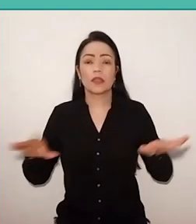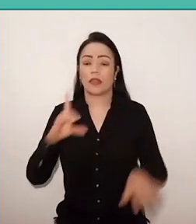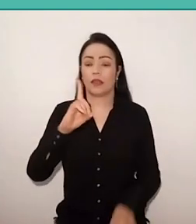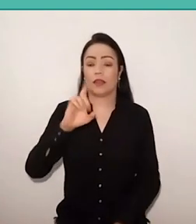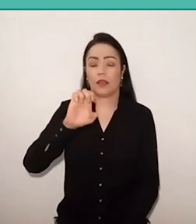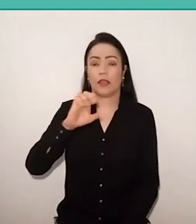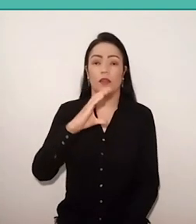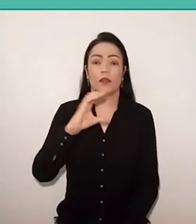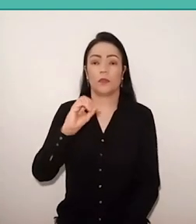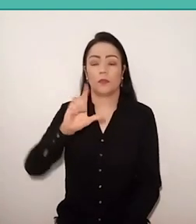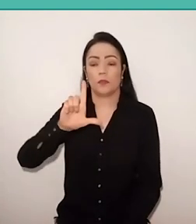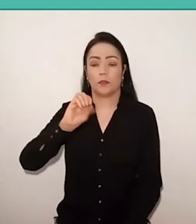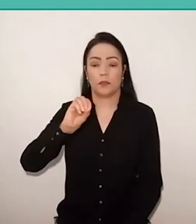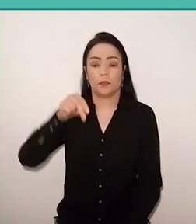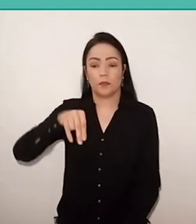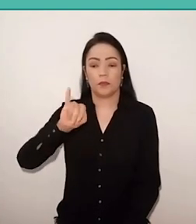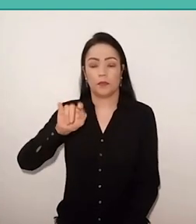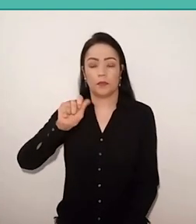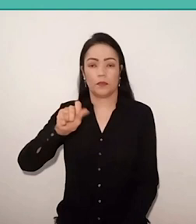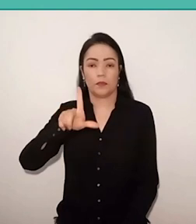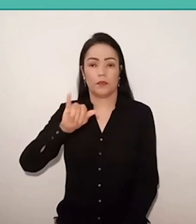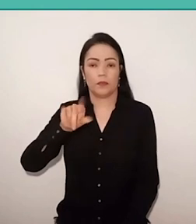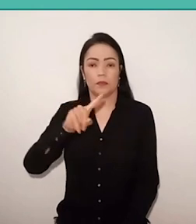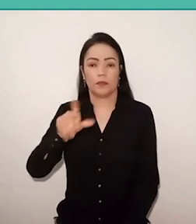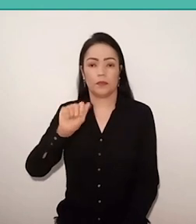the Liberation Movement national was strong